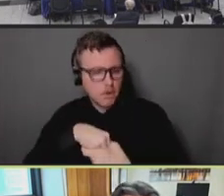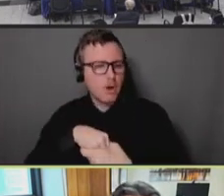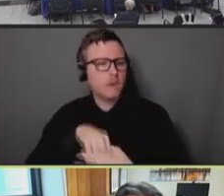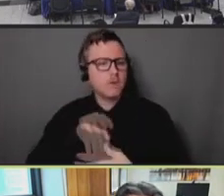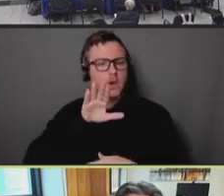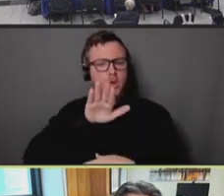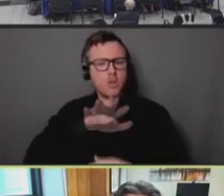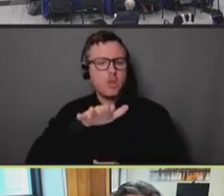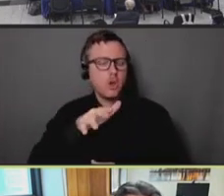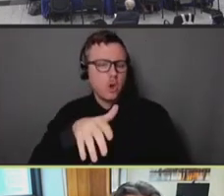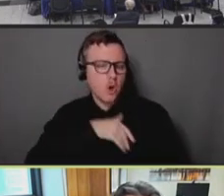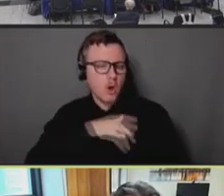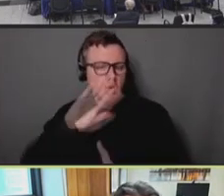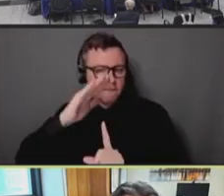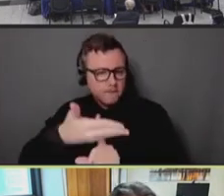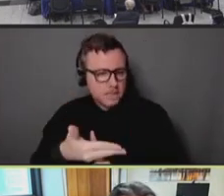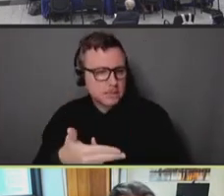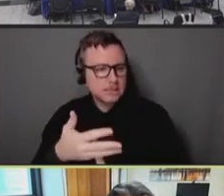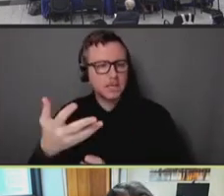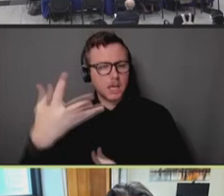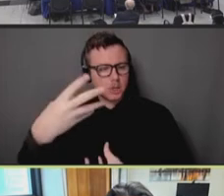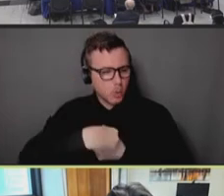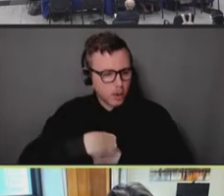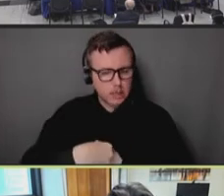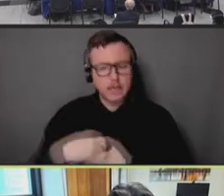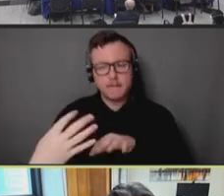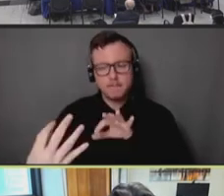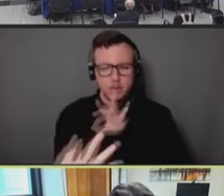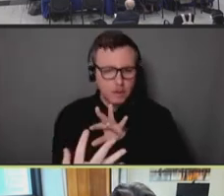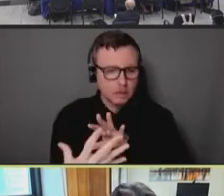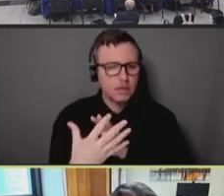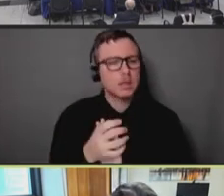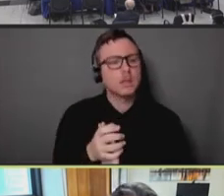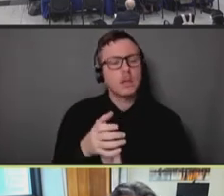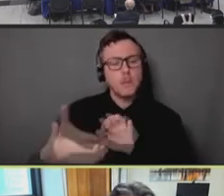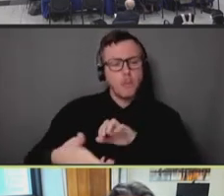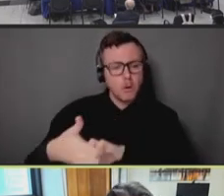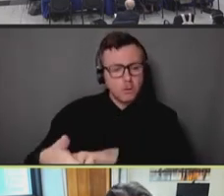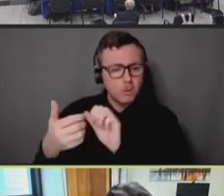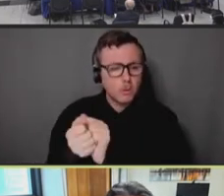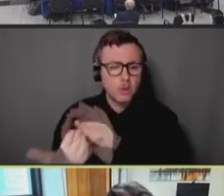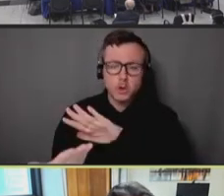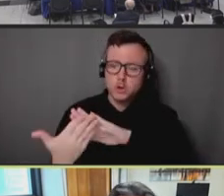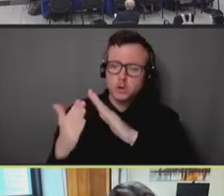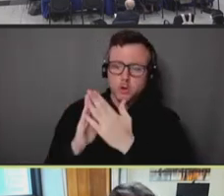Number three, partnerships with community-based organizations. And number four, event-based